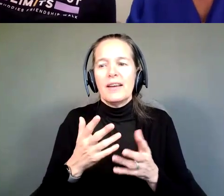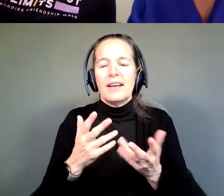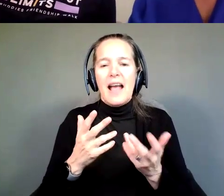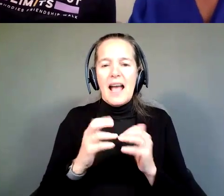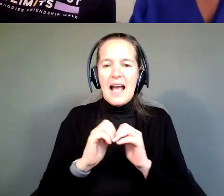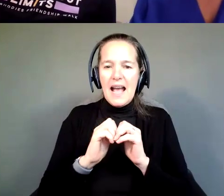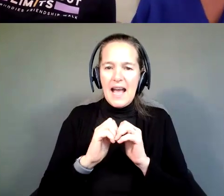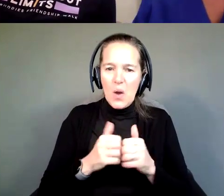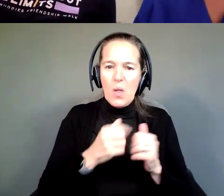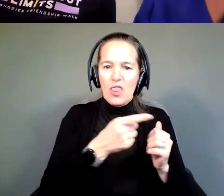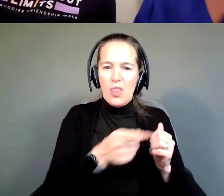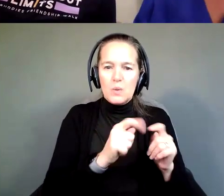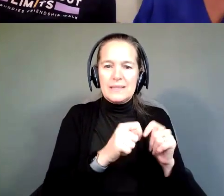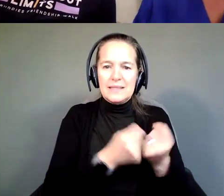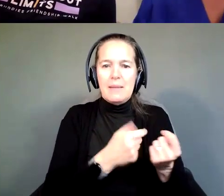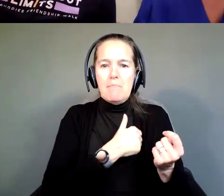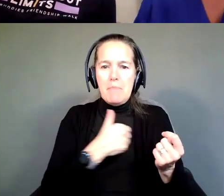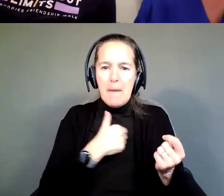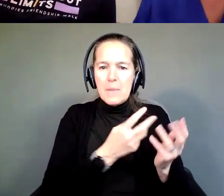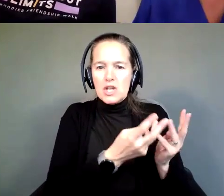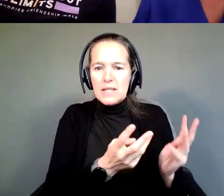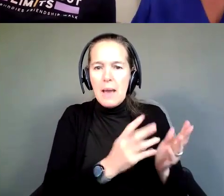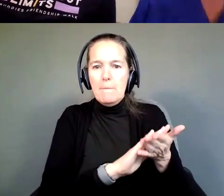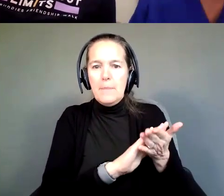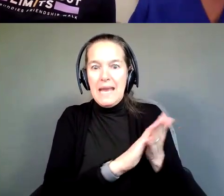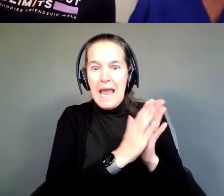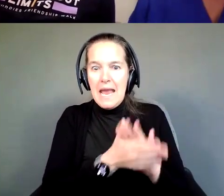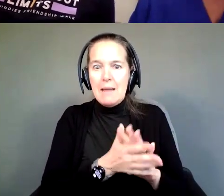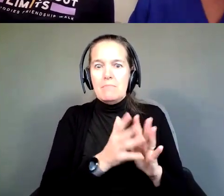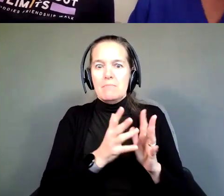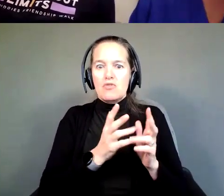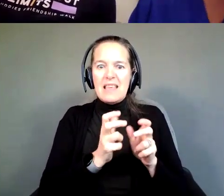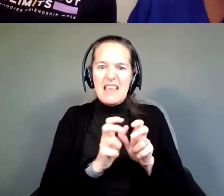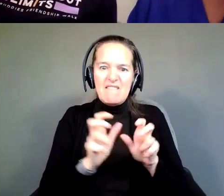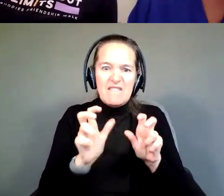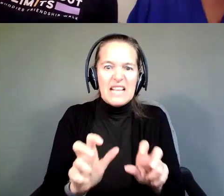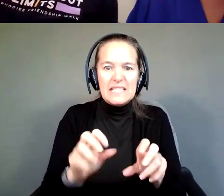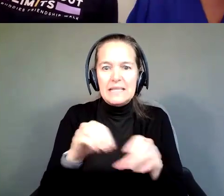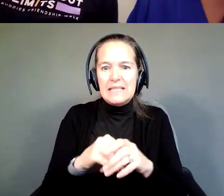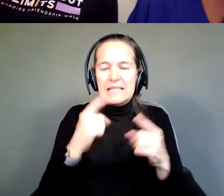team members became almost immediately in your success, right?